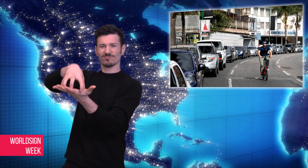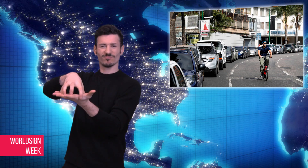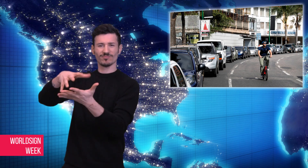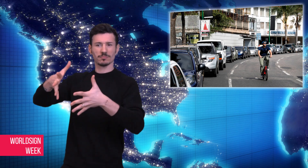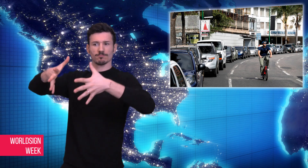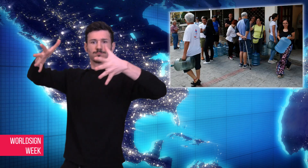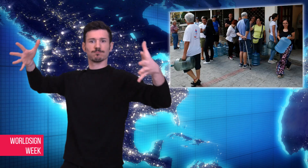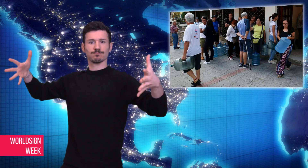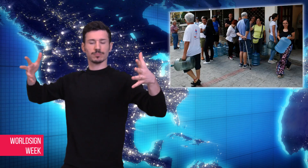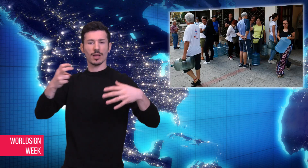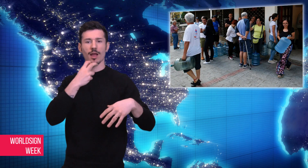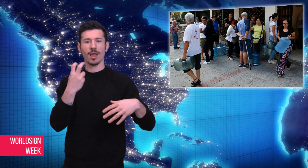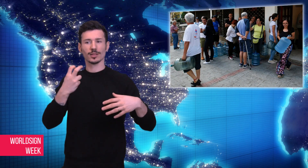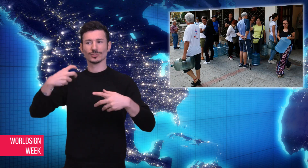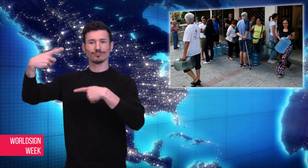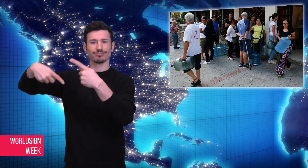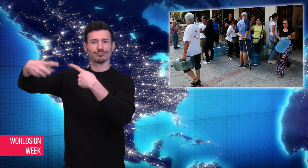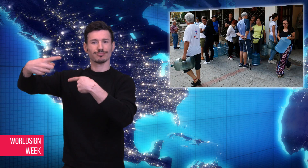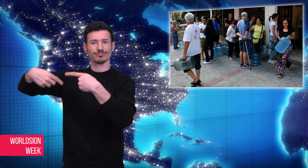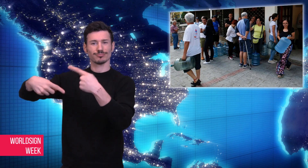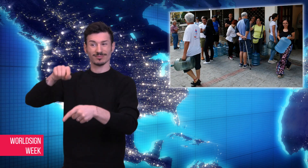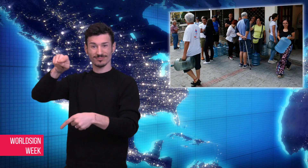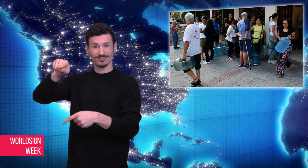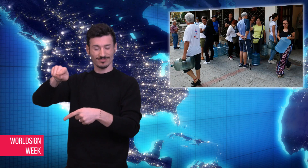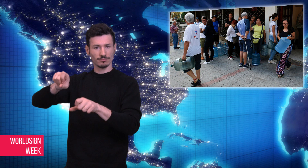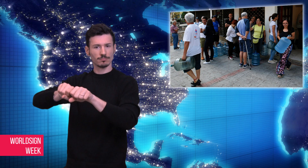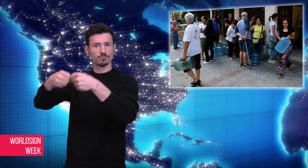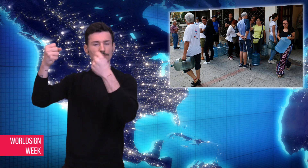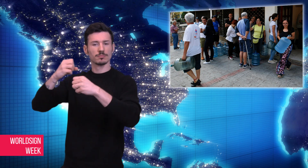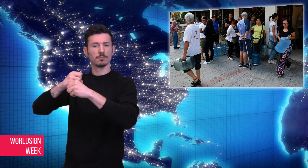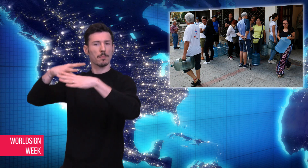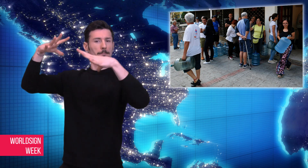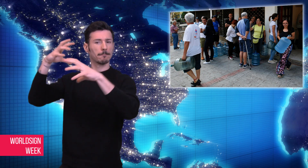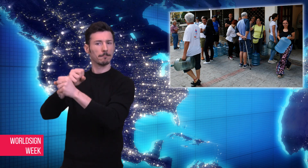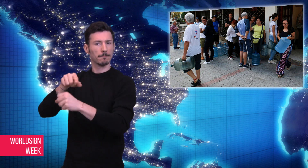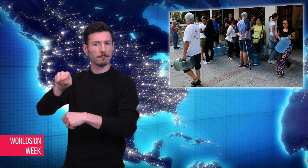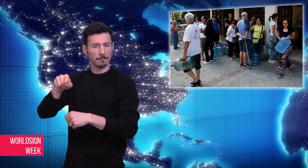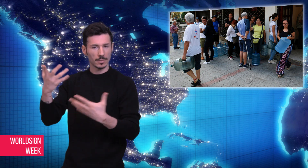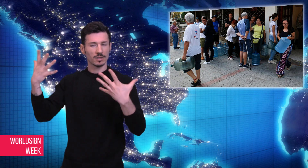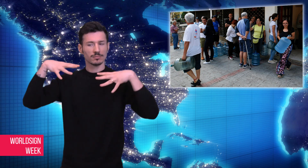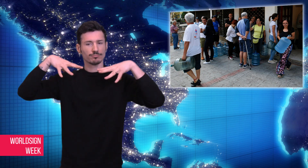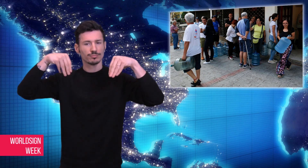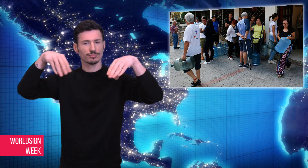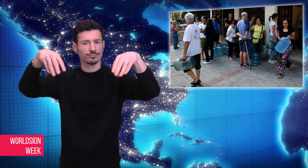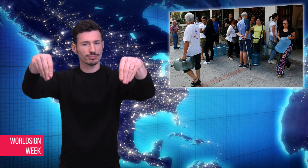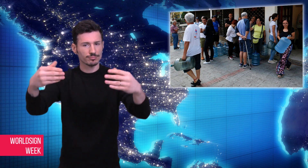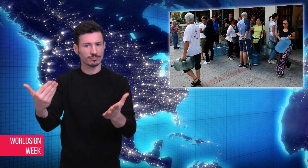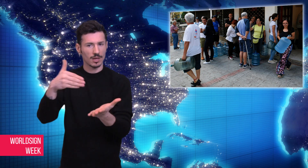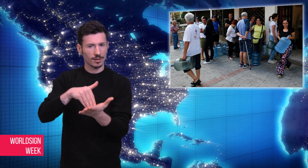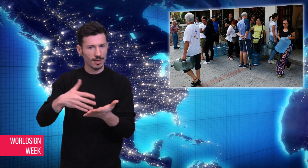getting power back was going good until a power station had